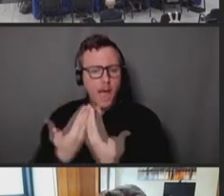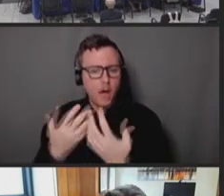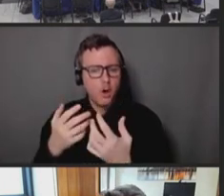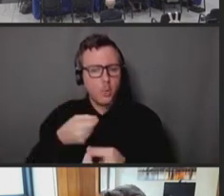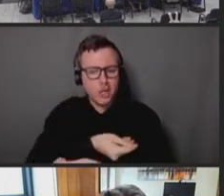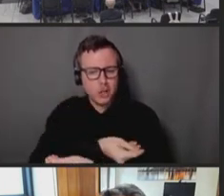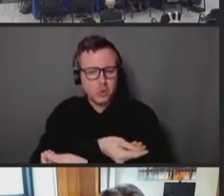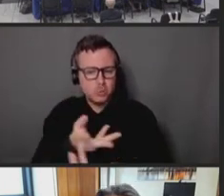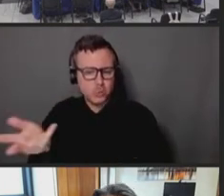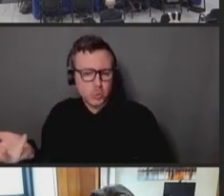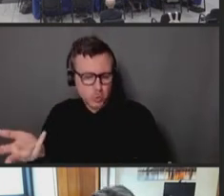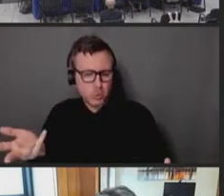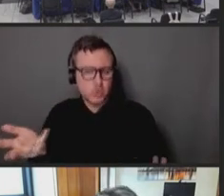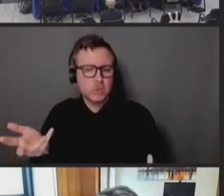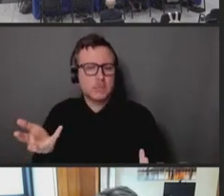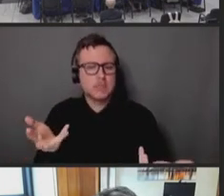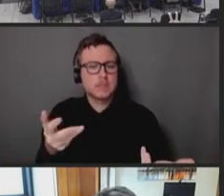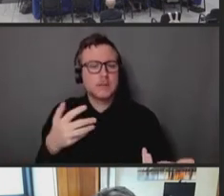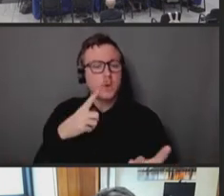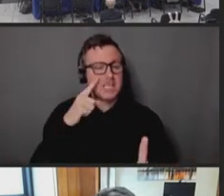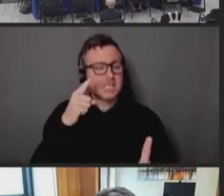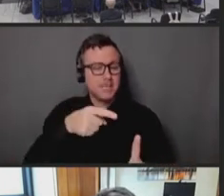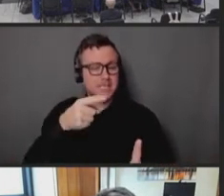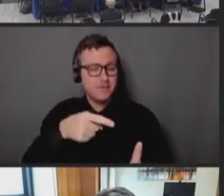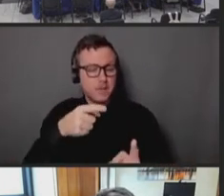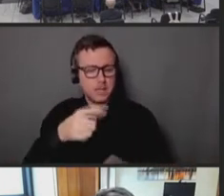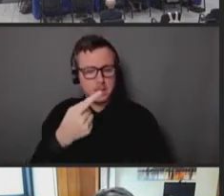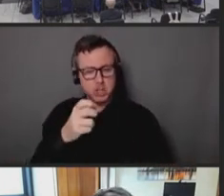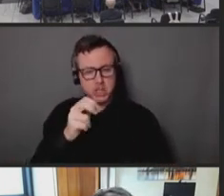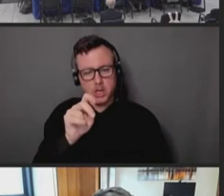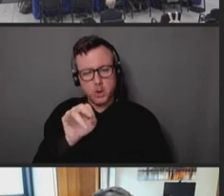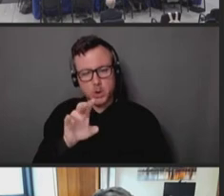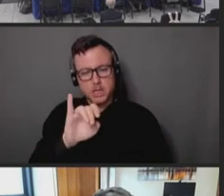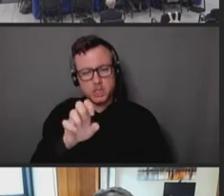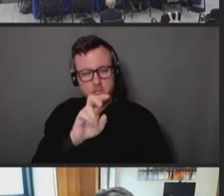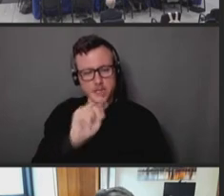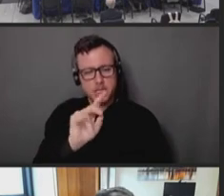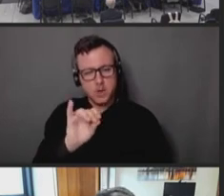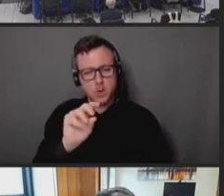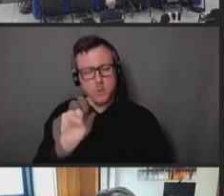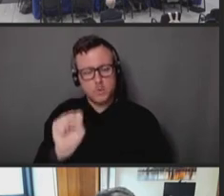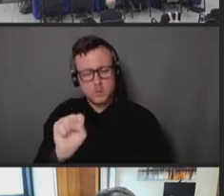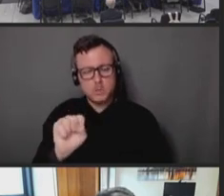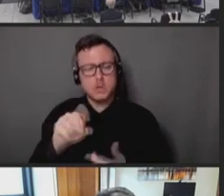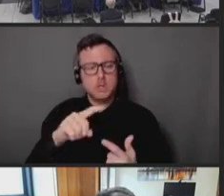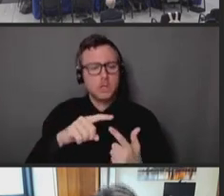for the specific tools in question, for the JYNNEOS, for other smallpox tools for 20 years,